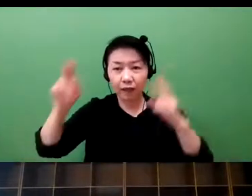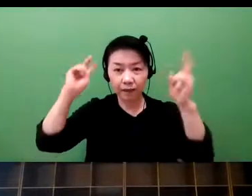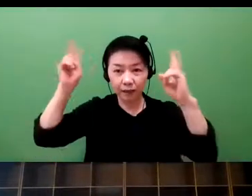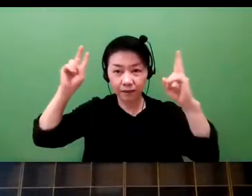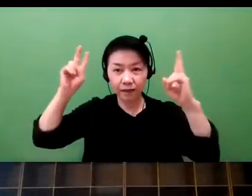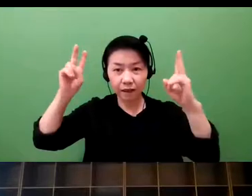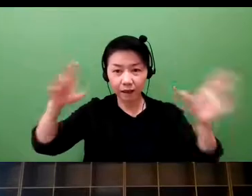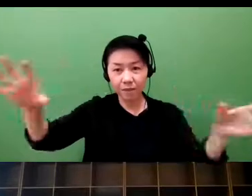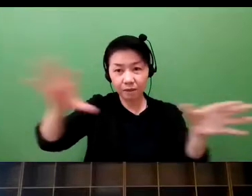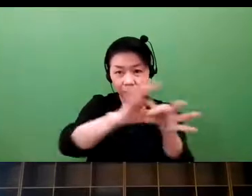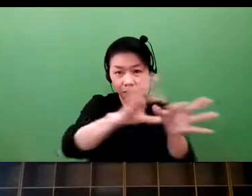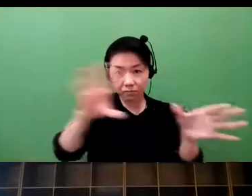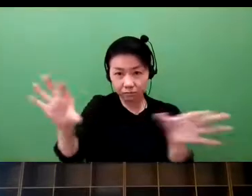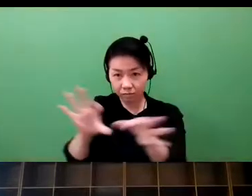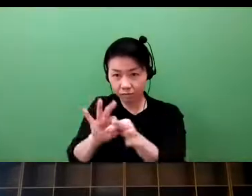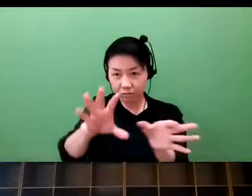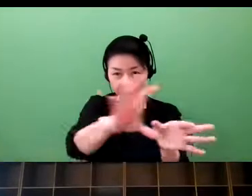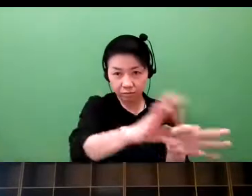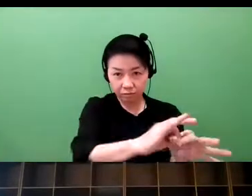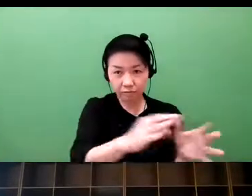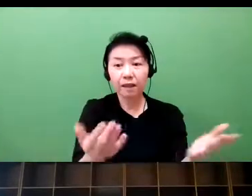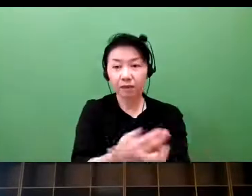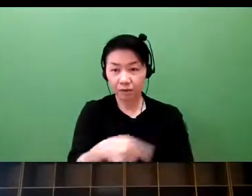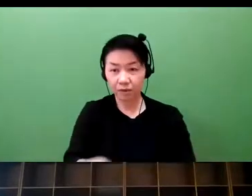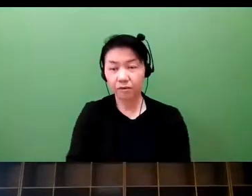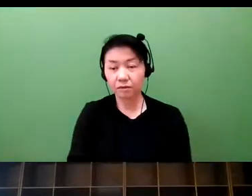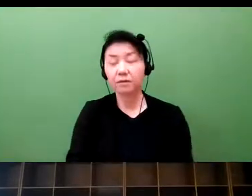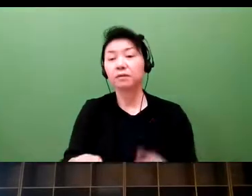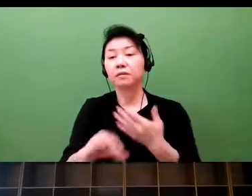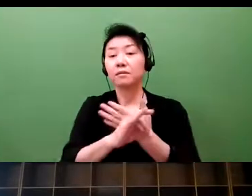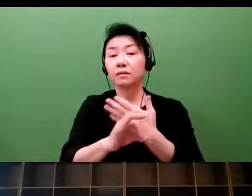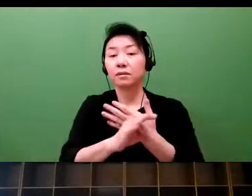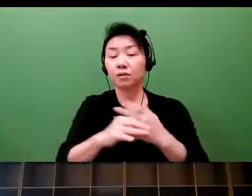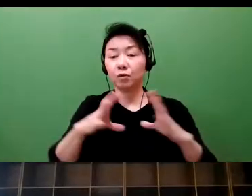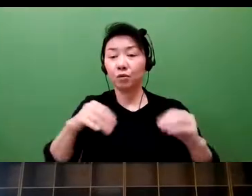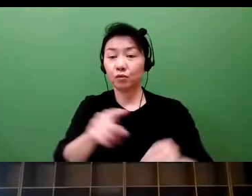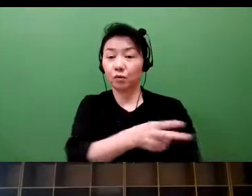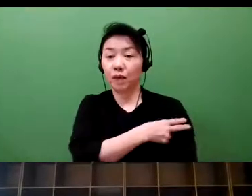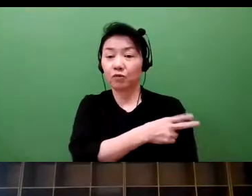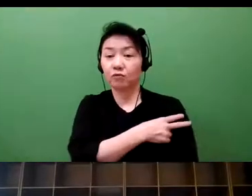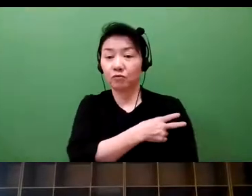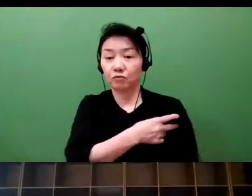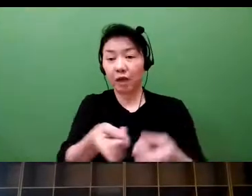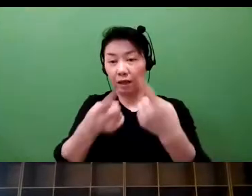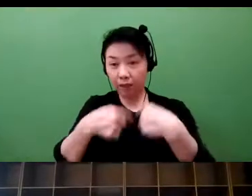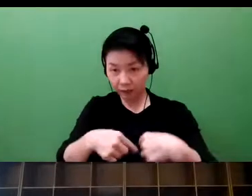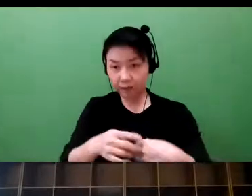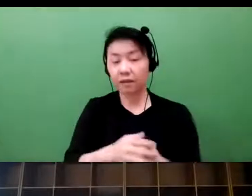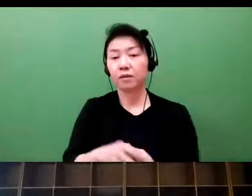However, now, these are the industries a stepped into the market. For example, SoftBank has stepped